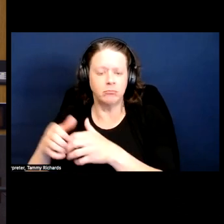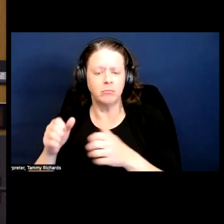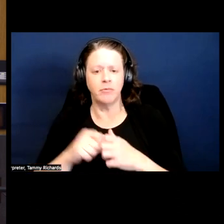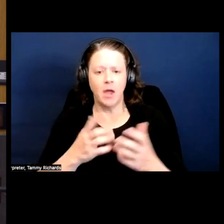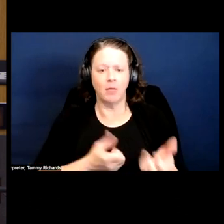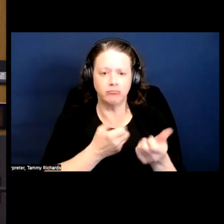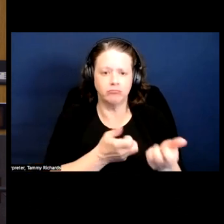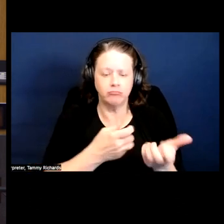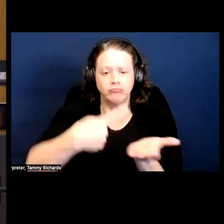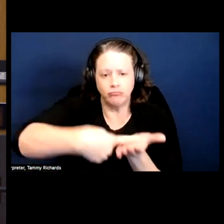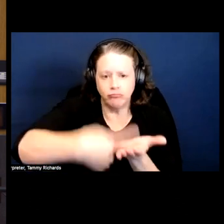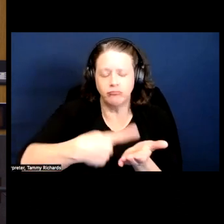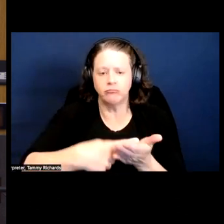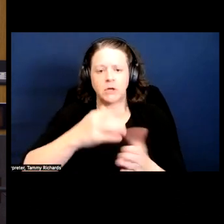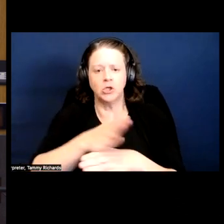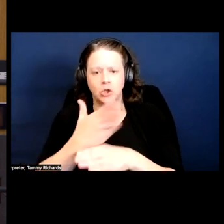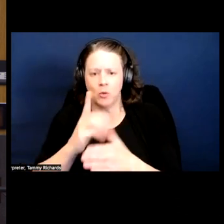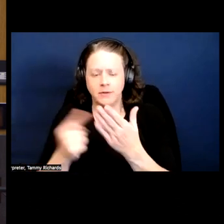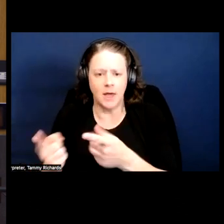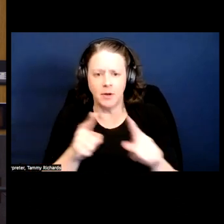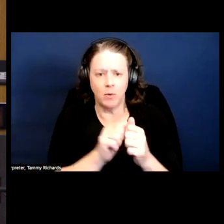on in their lives, and to support one another.